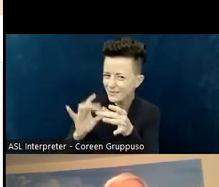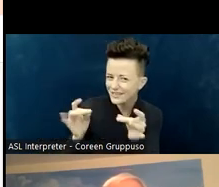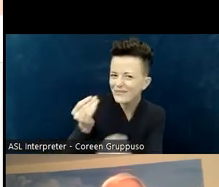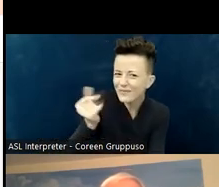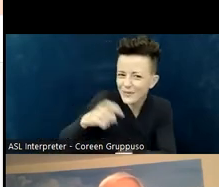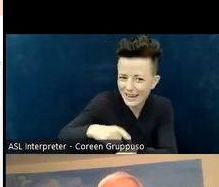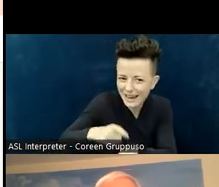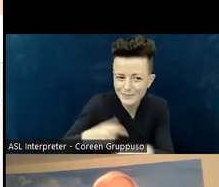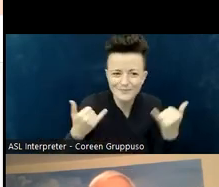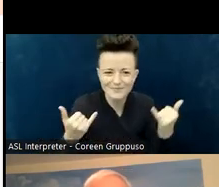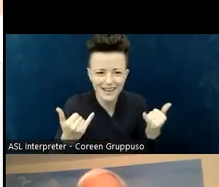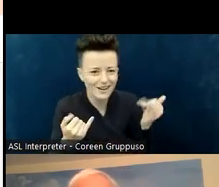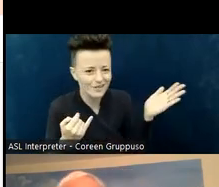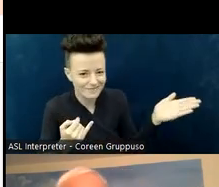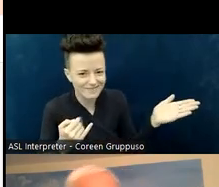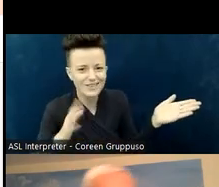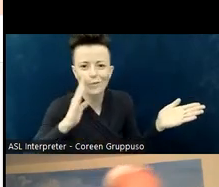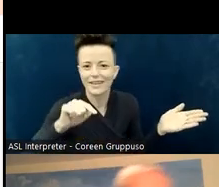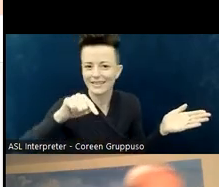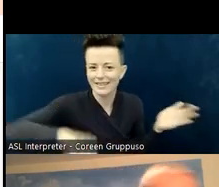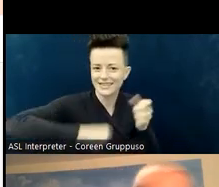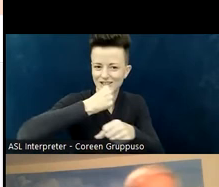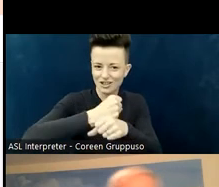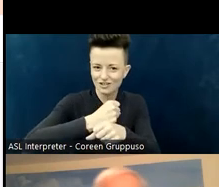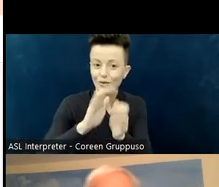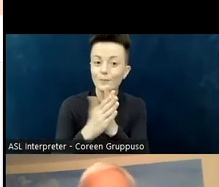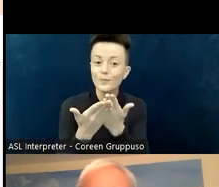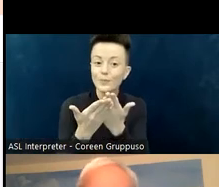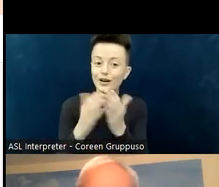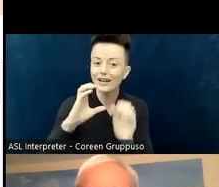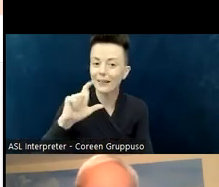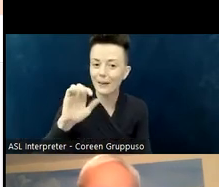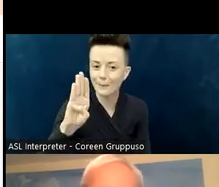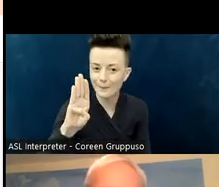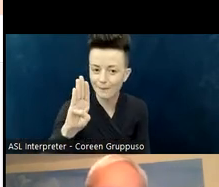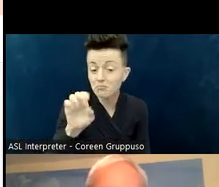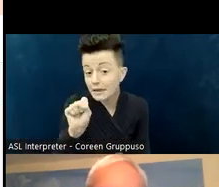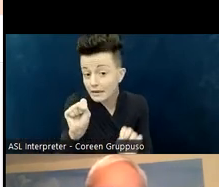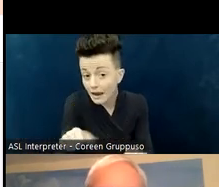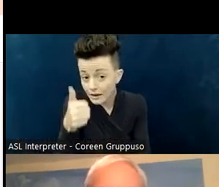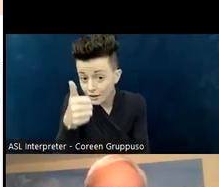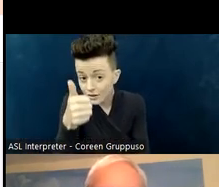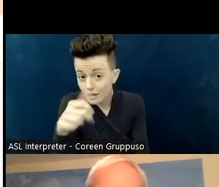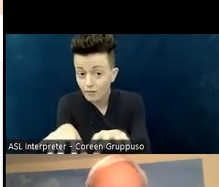that you can participate in this event, whether it's hosting it for yourself at the church, or coming alongside us as we have a book club.